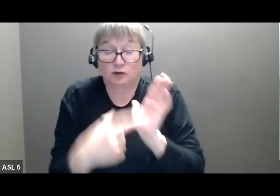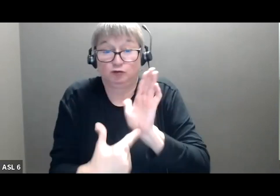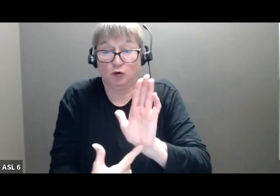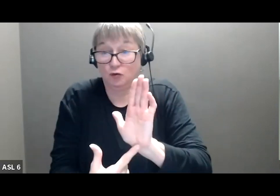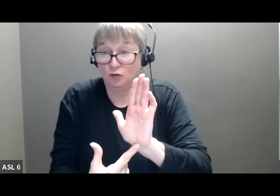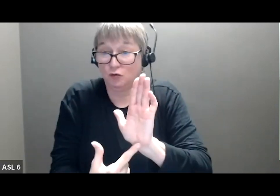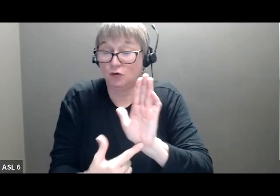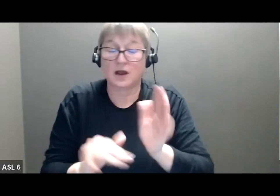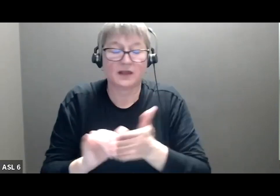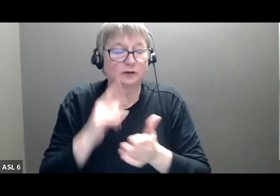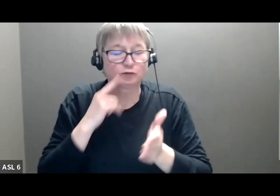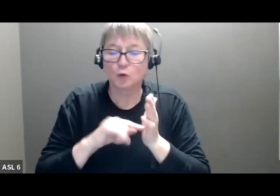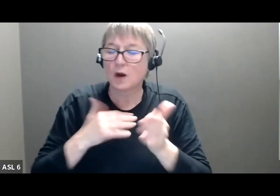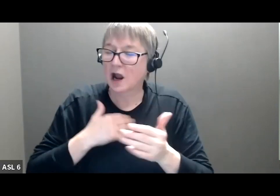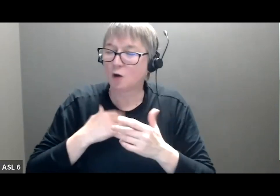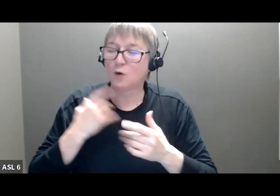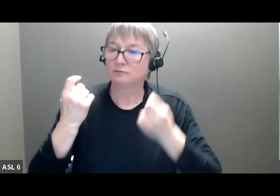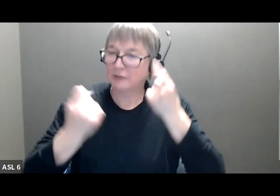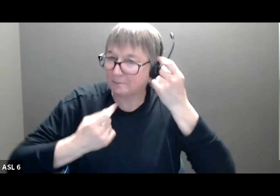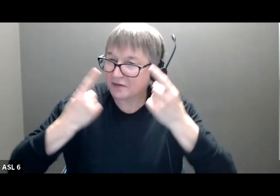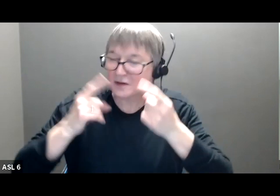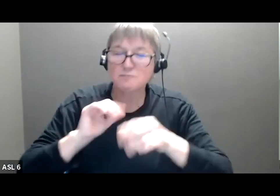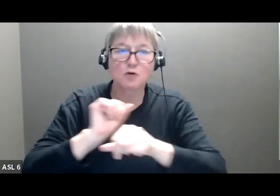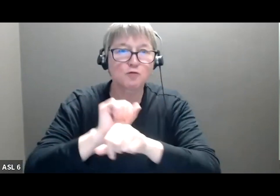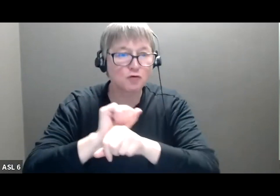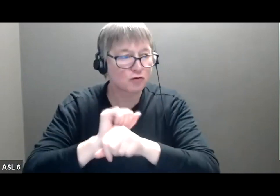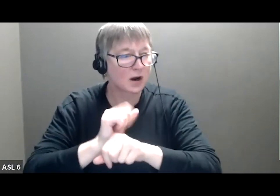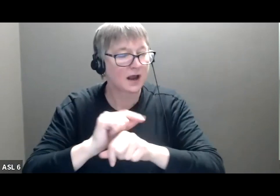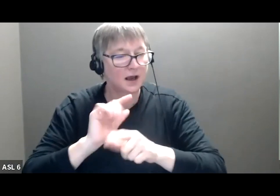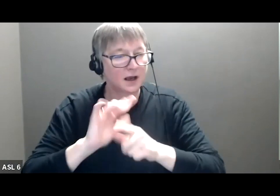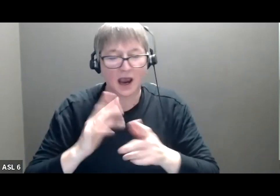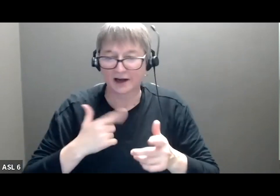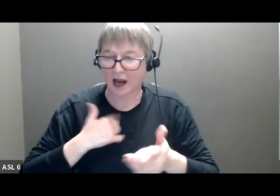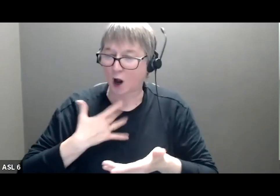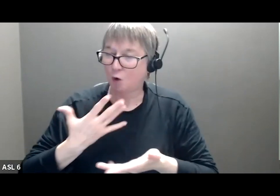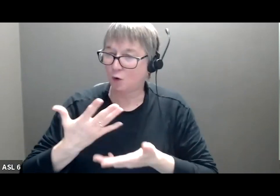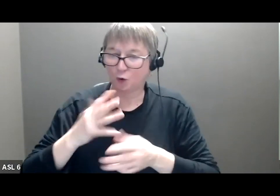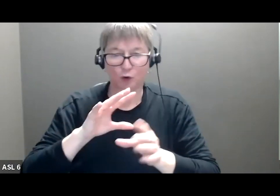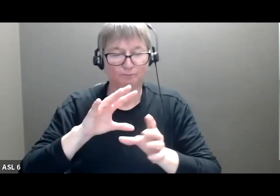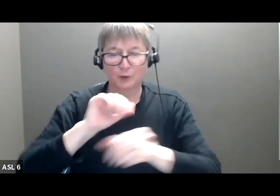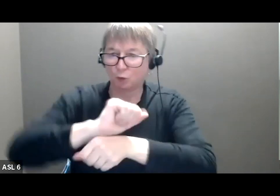the workplace and building inclusive and empathic workplaces and work cultures. Many of the sessions